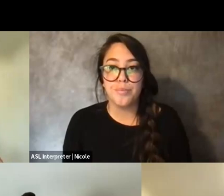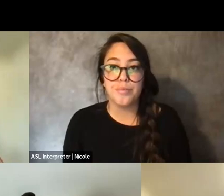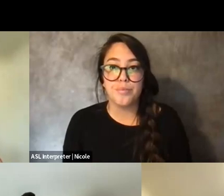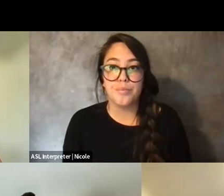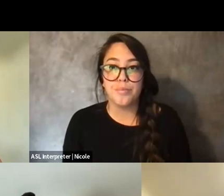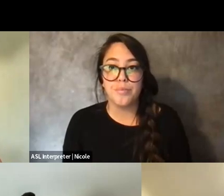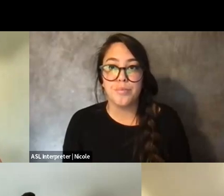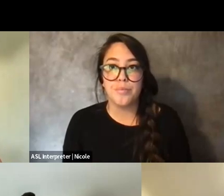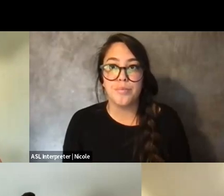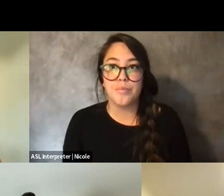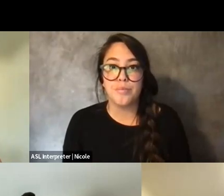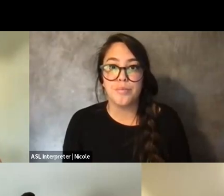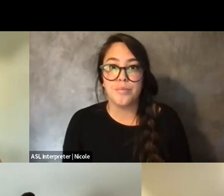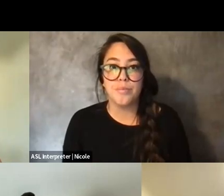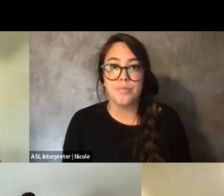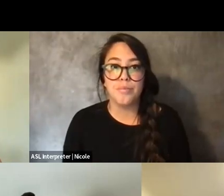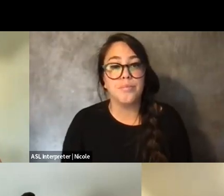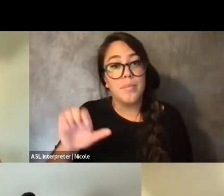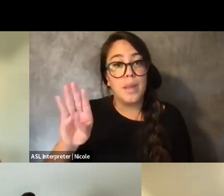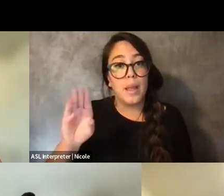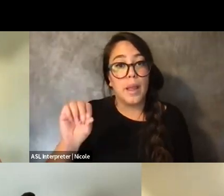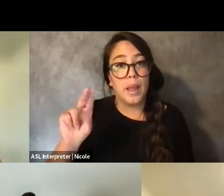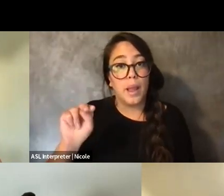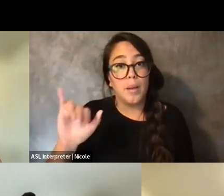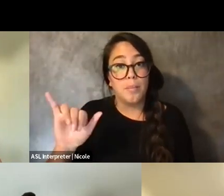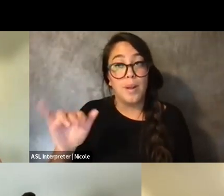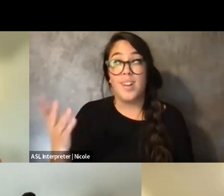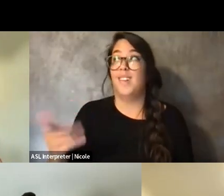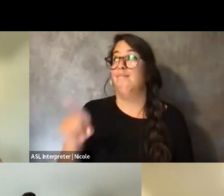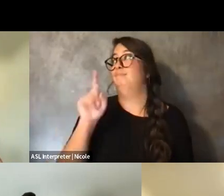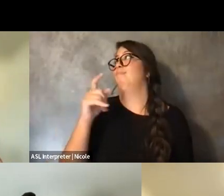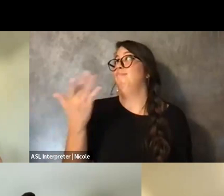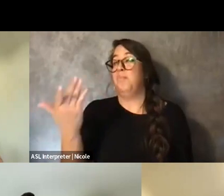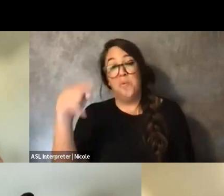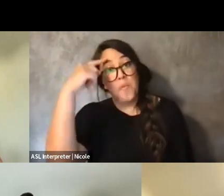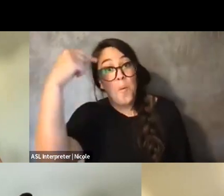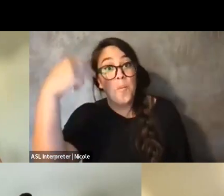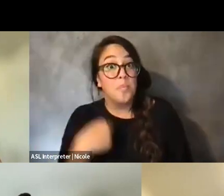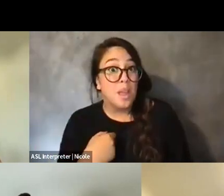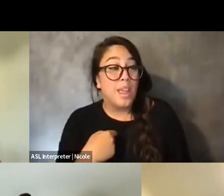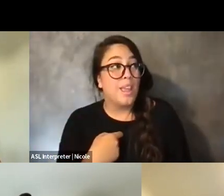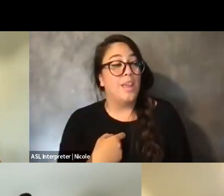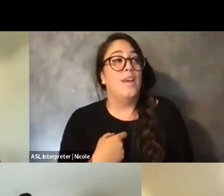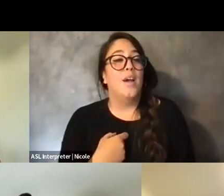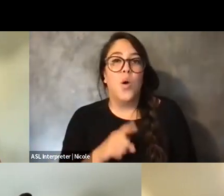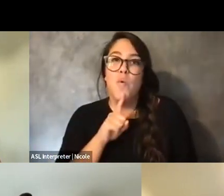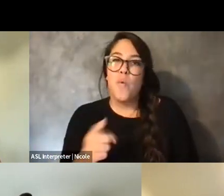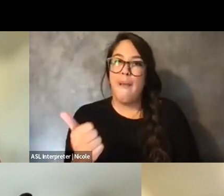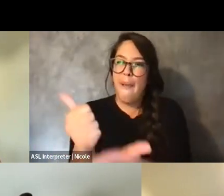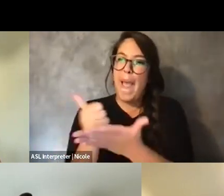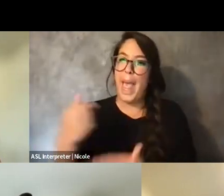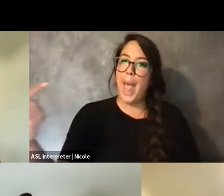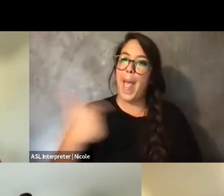I think for me, it has like completely, like, helped me, like, reimagine like all the things,